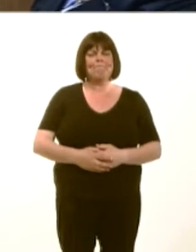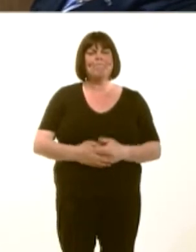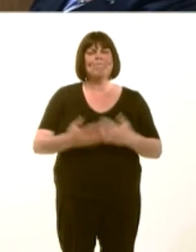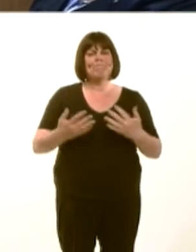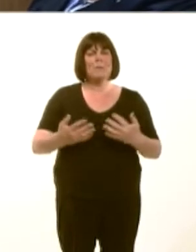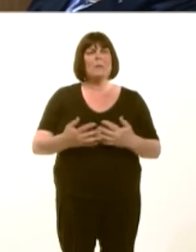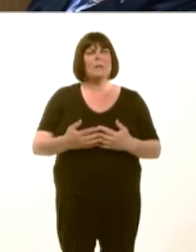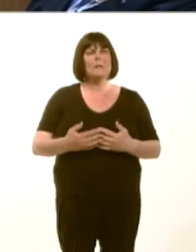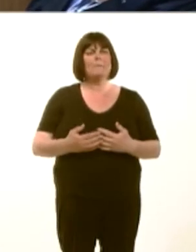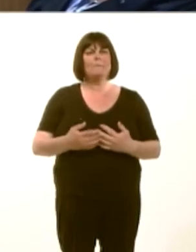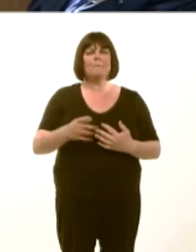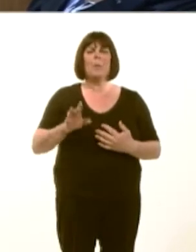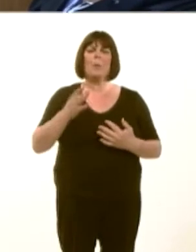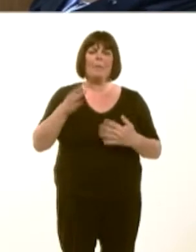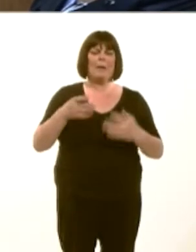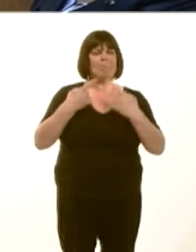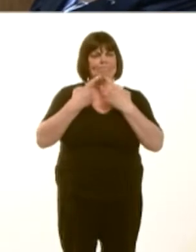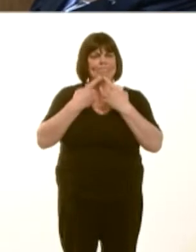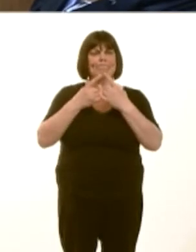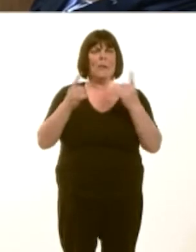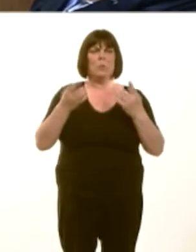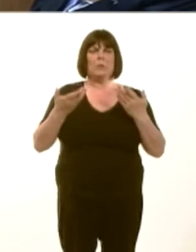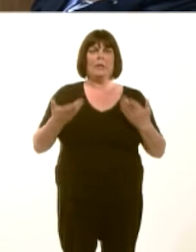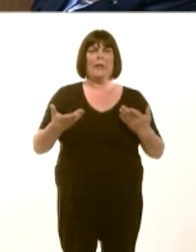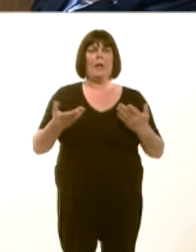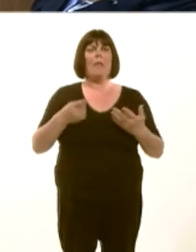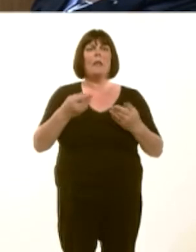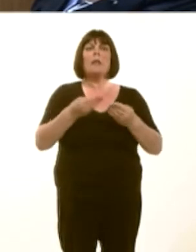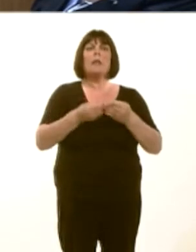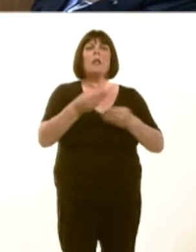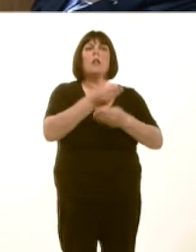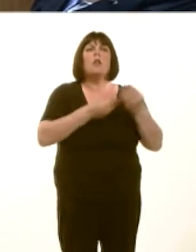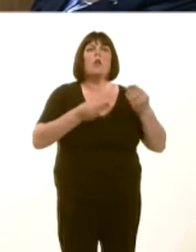yr economi wedi bod ar sail siopa ac ar sail pobl yn bwyta mas.